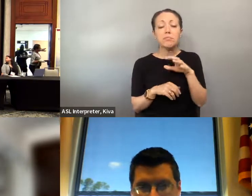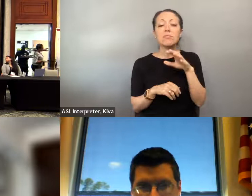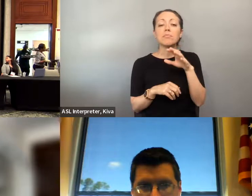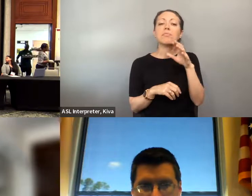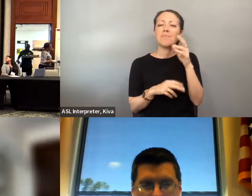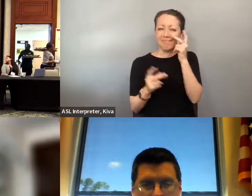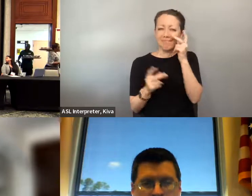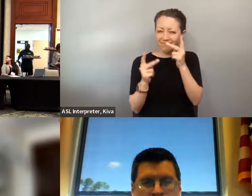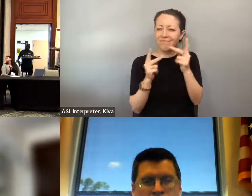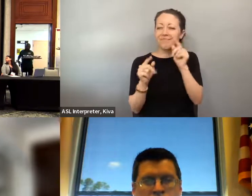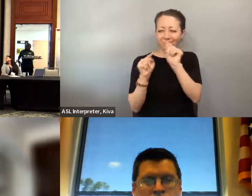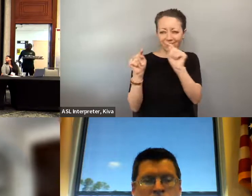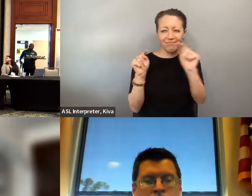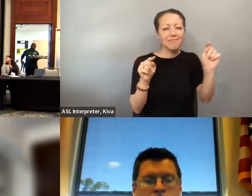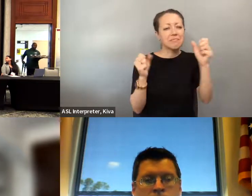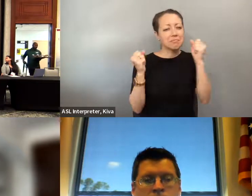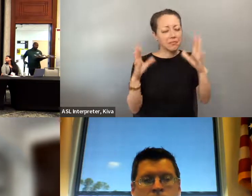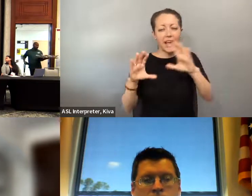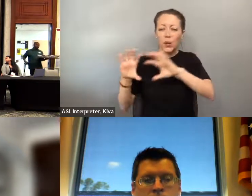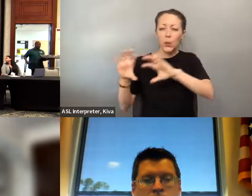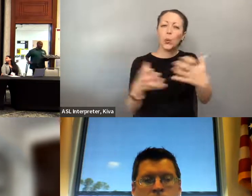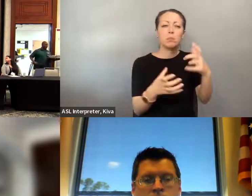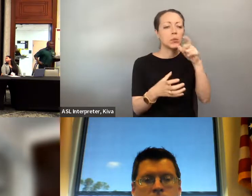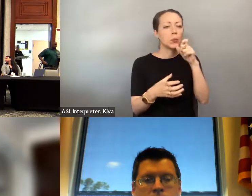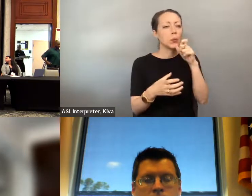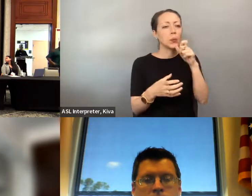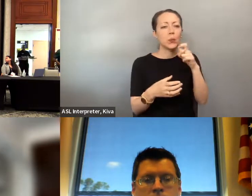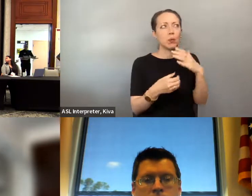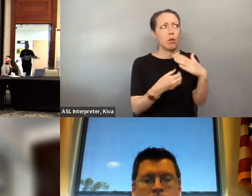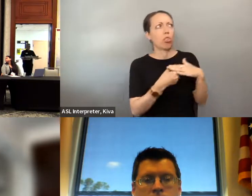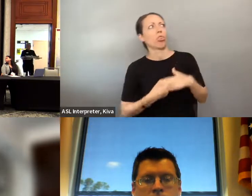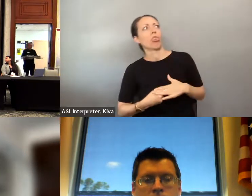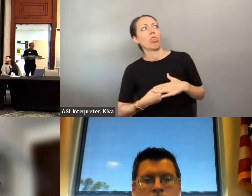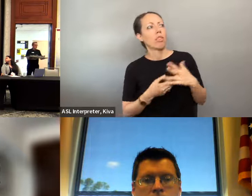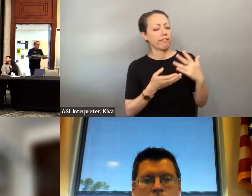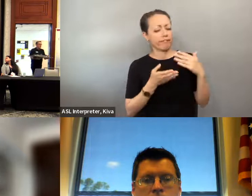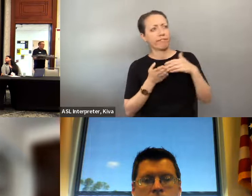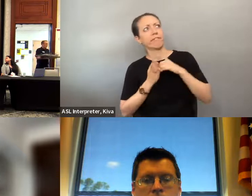enlarging the community of civic engagement and reaching